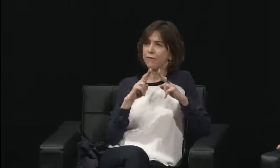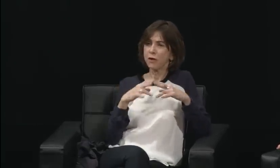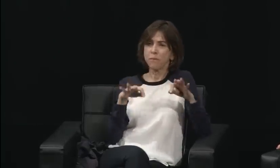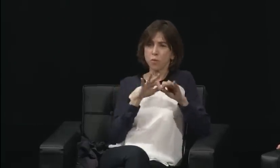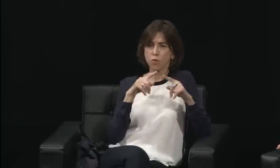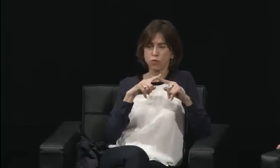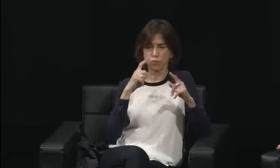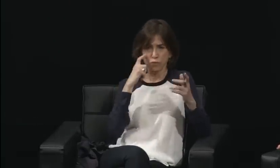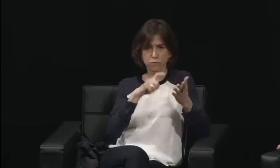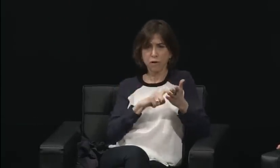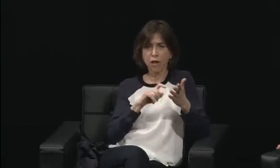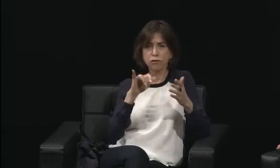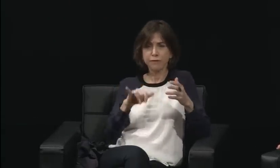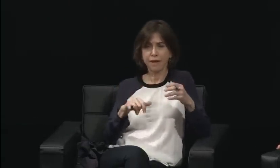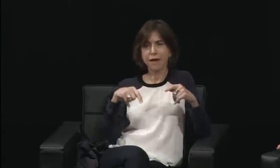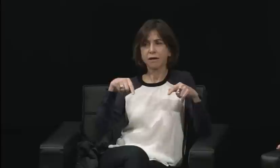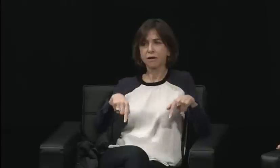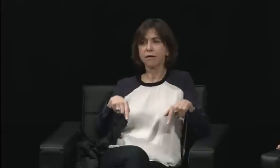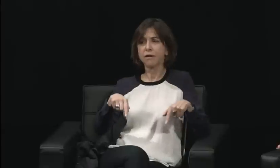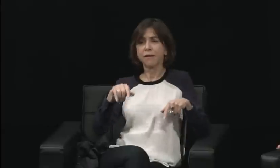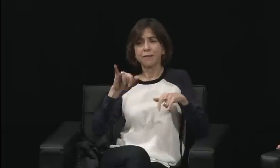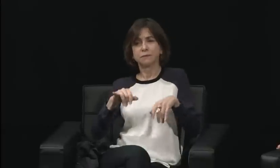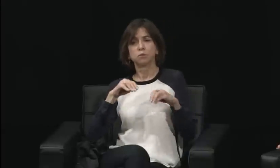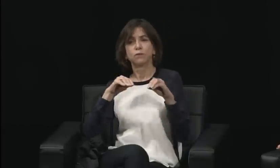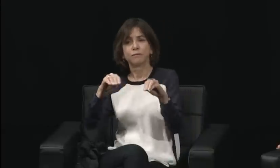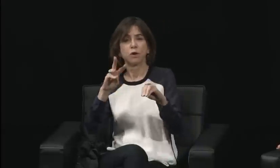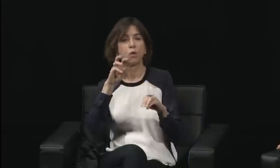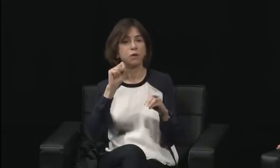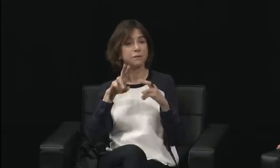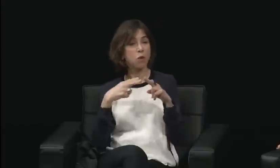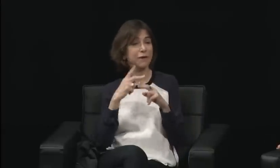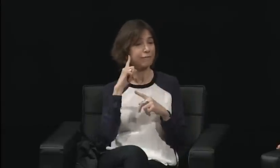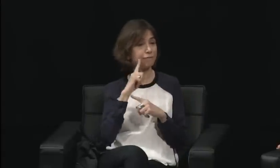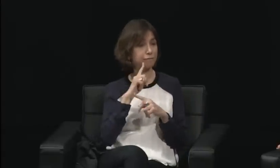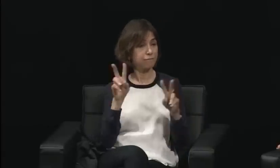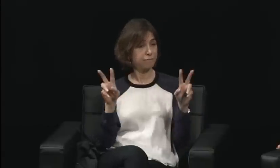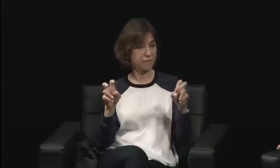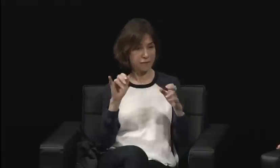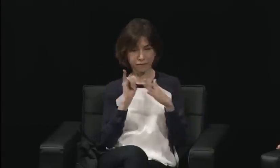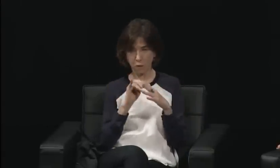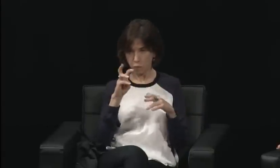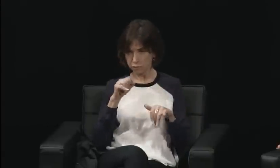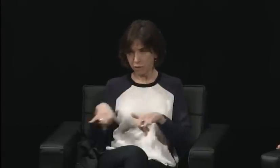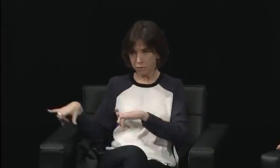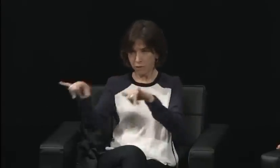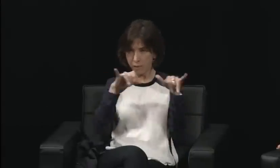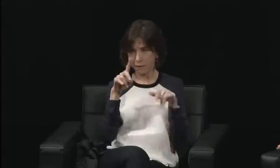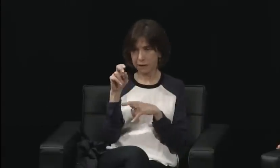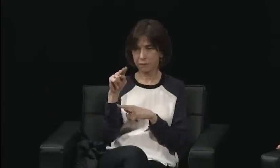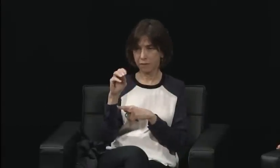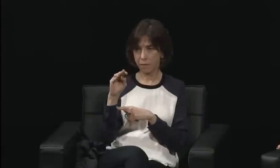and eventually she signed on to we needed a deaf president.